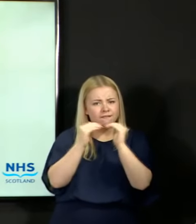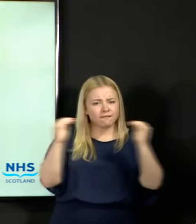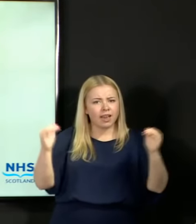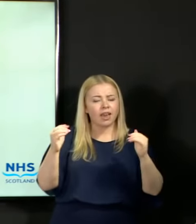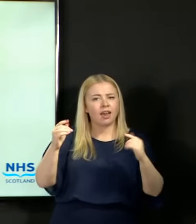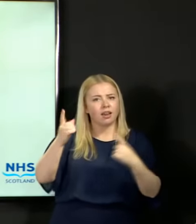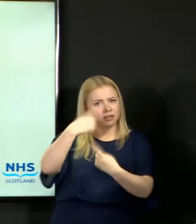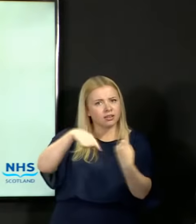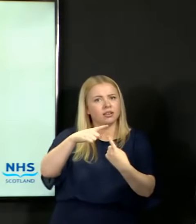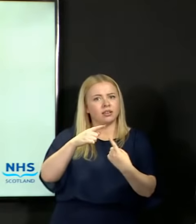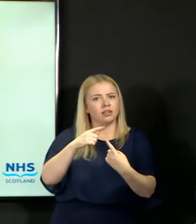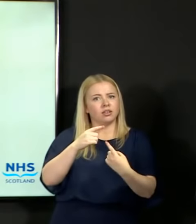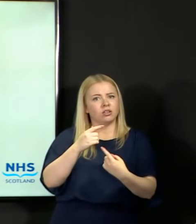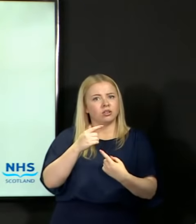been at the heart of this process.